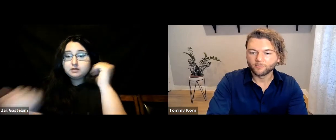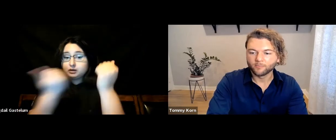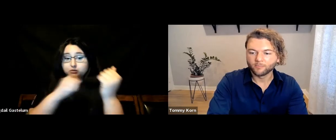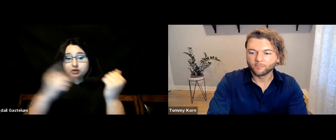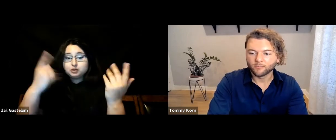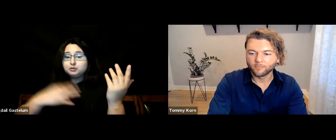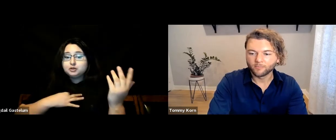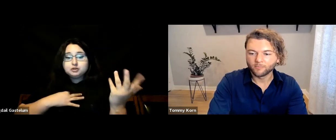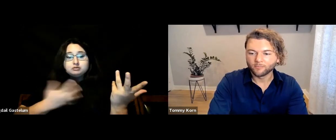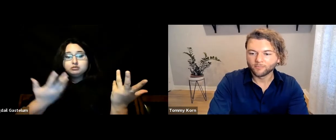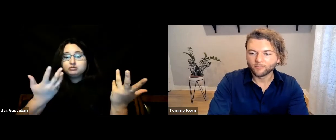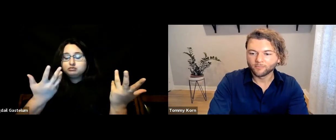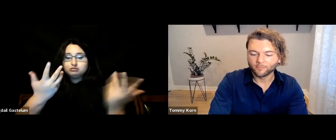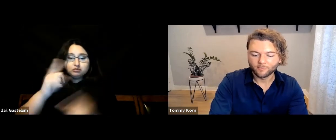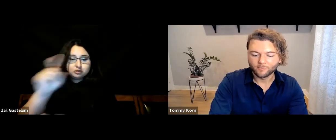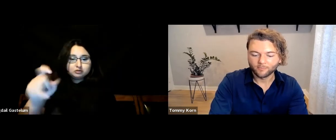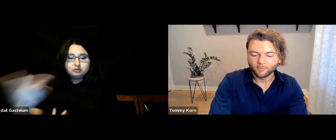Does anybody want to volunteer to ask any questions?